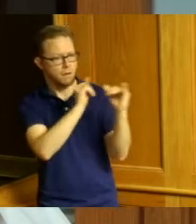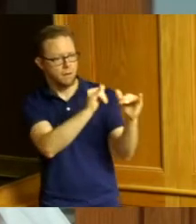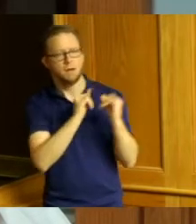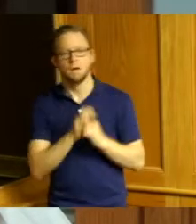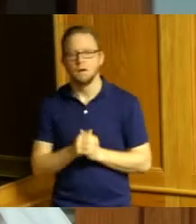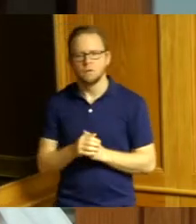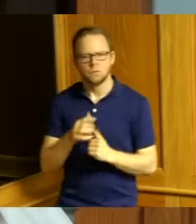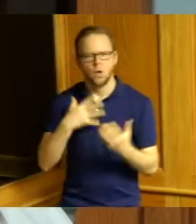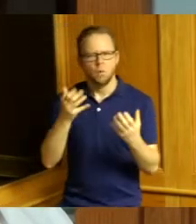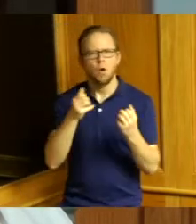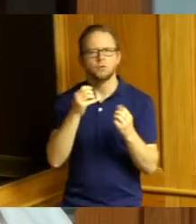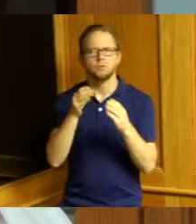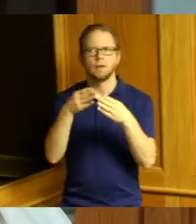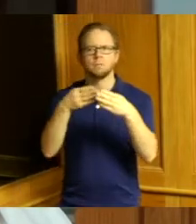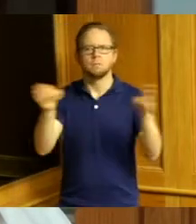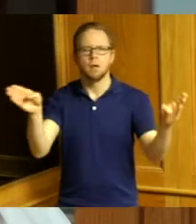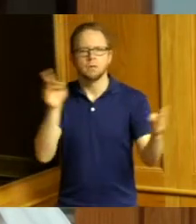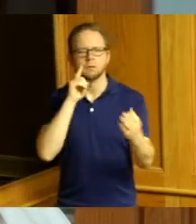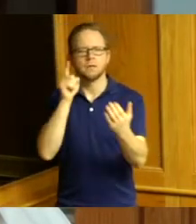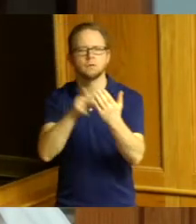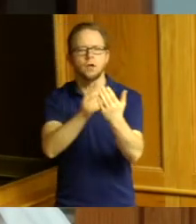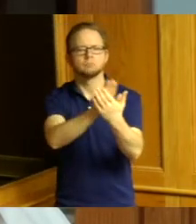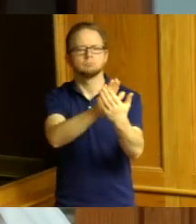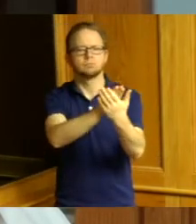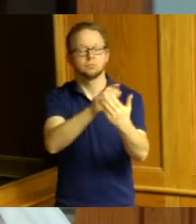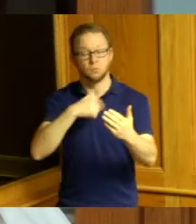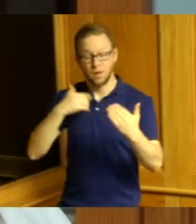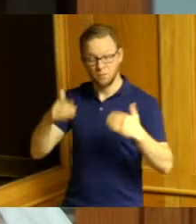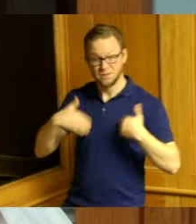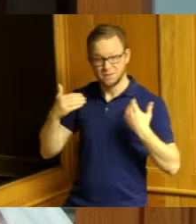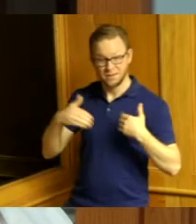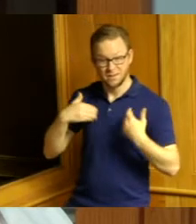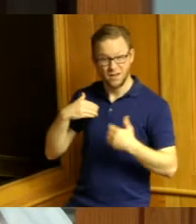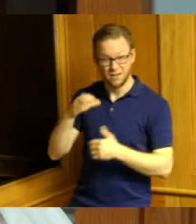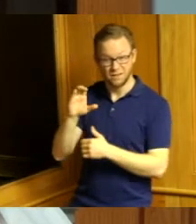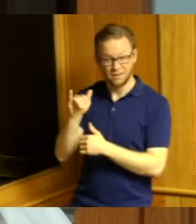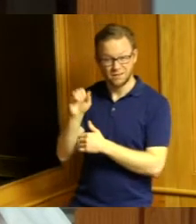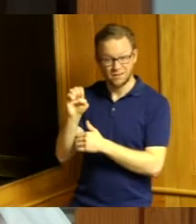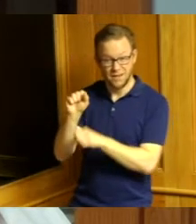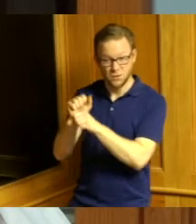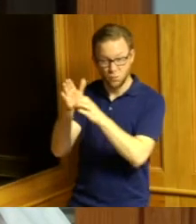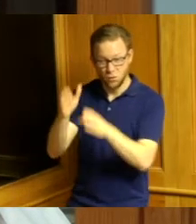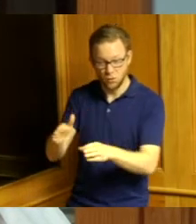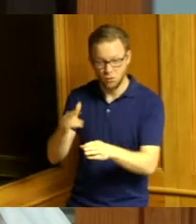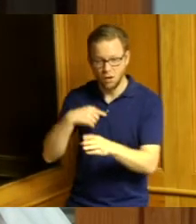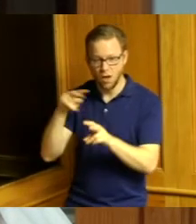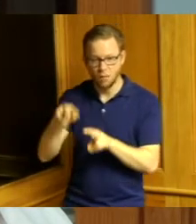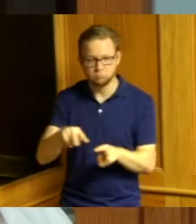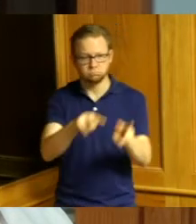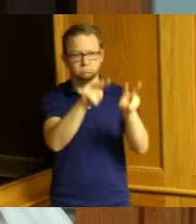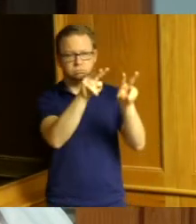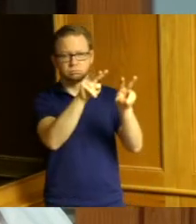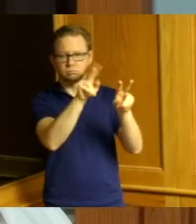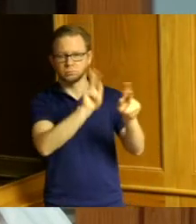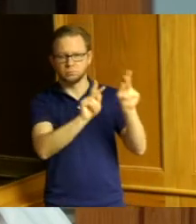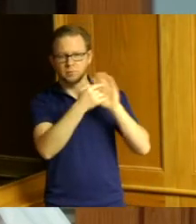people who I looked up to as a young caseworker who demonstrated to me the ability to move up in